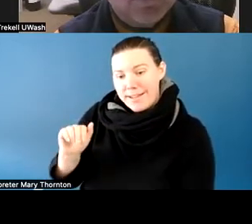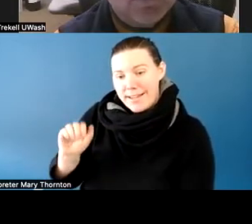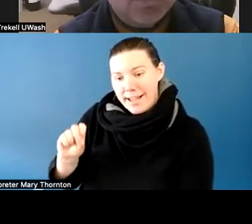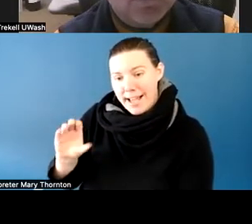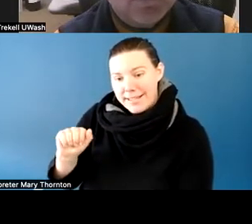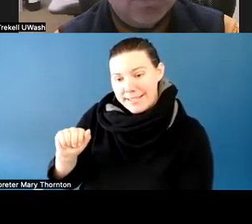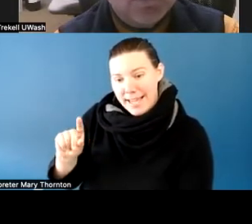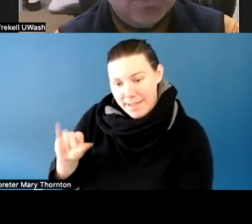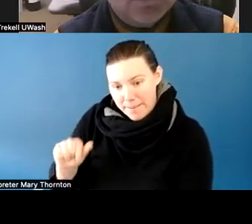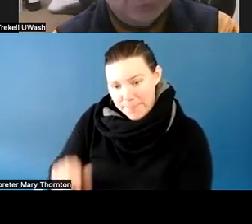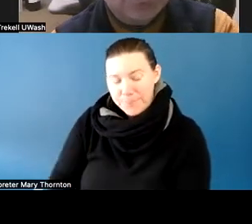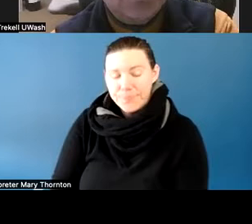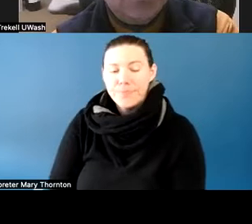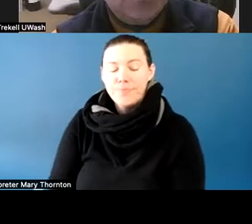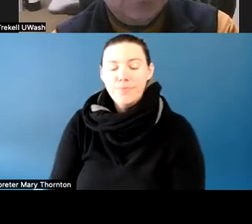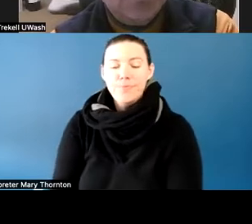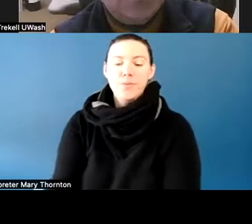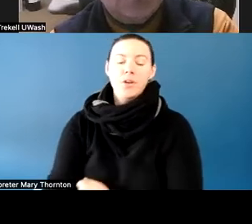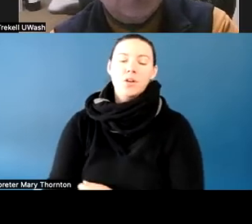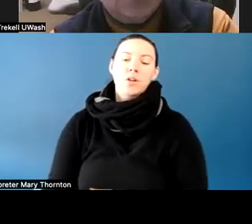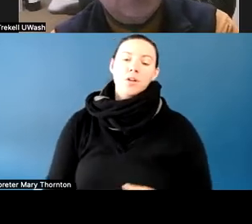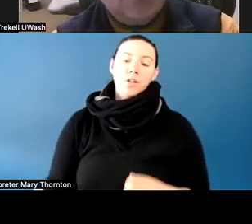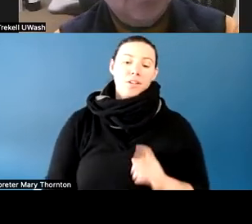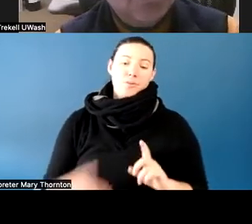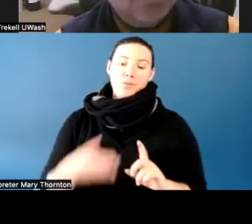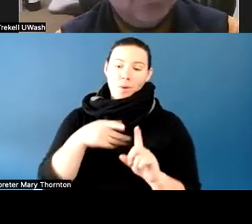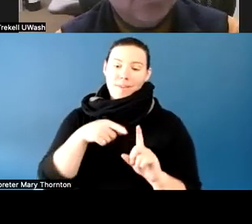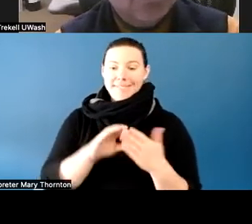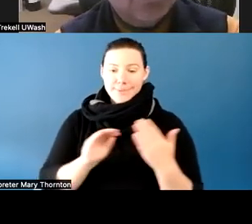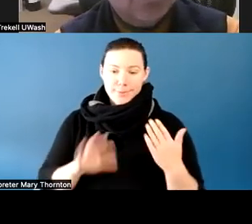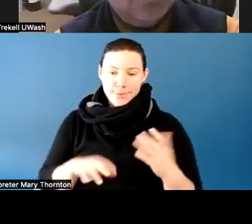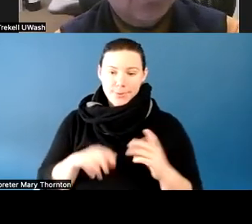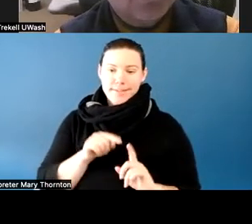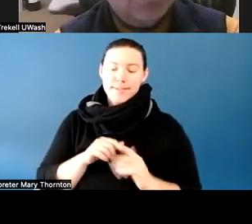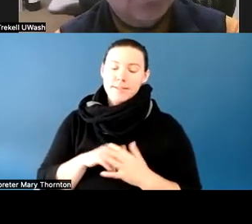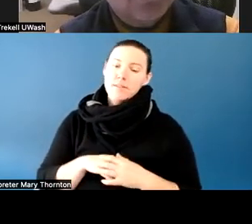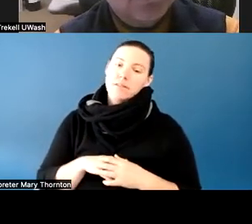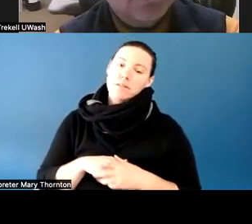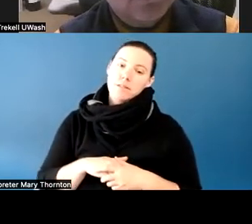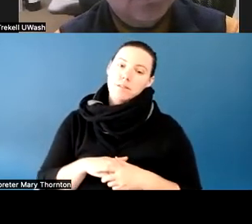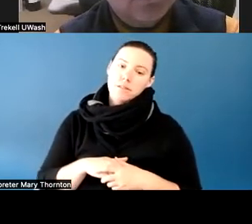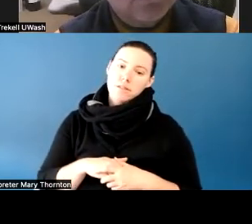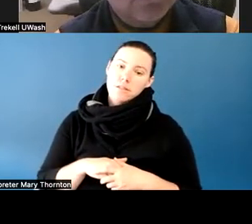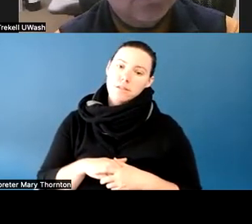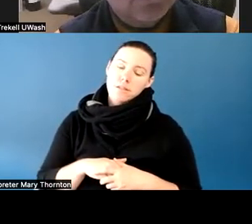This student-- so it was, we were coming close to the end of the quarter.